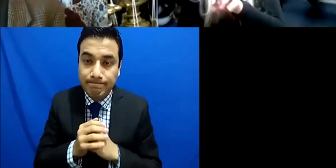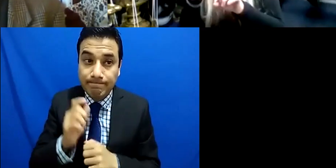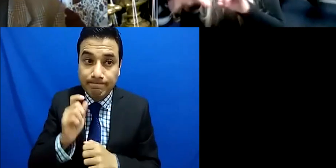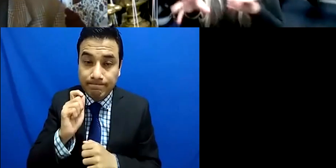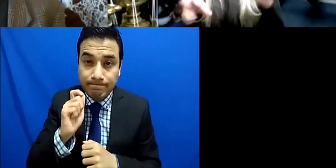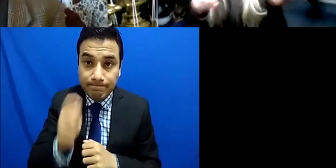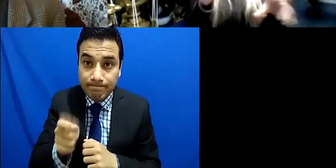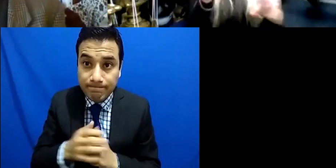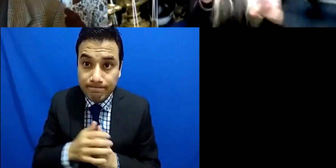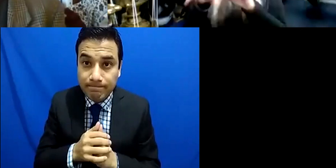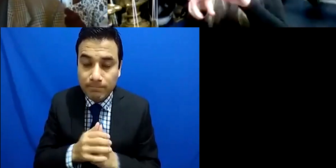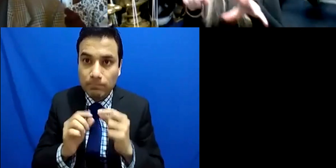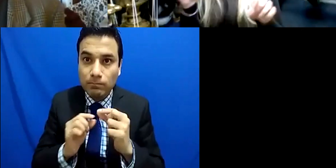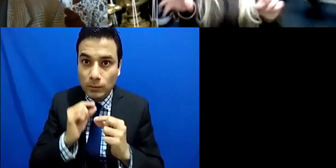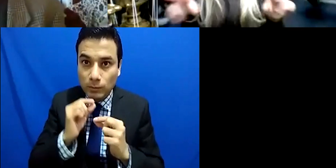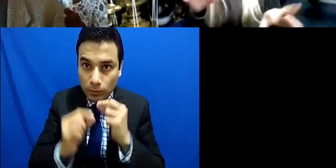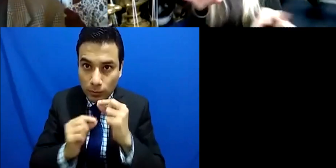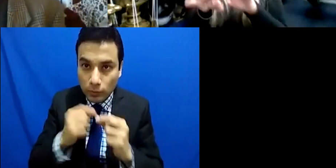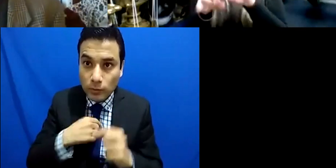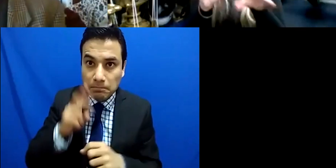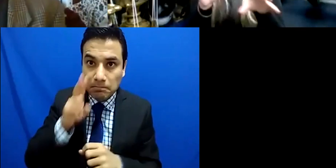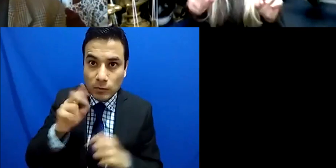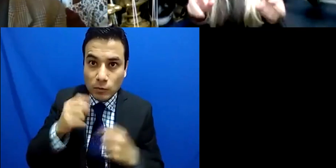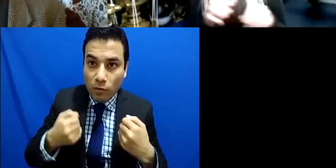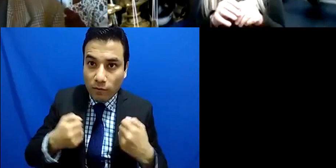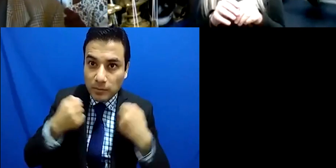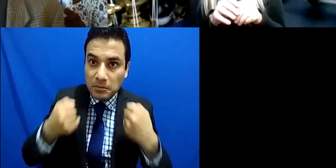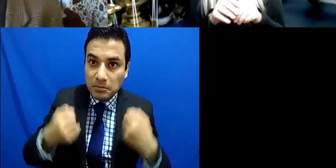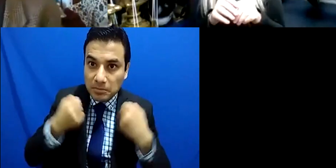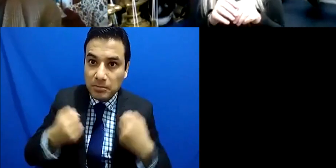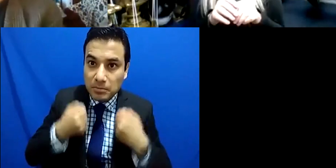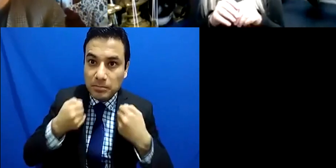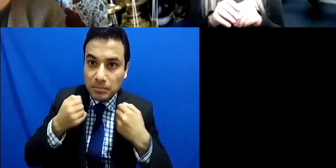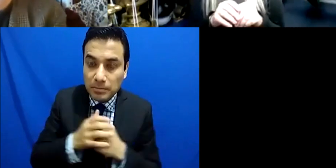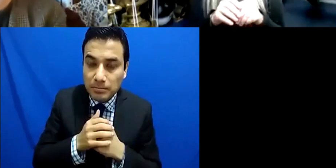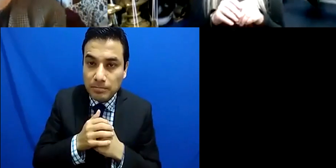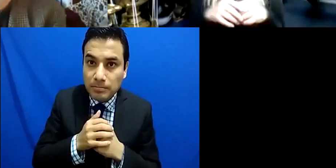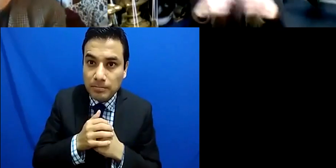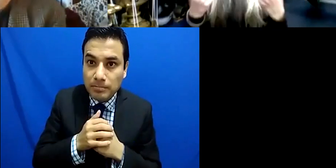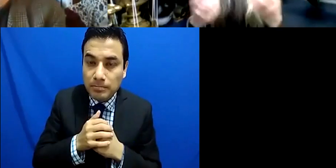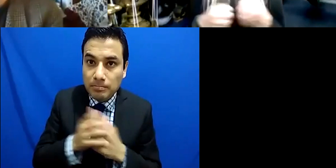in there with various challenges of one sort or another but it was opening up this diversity